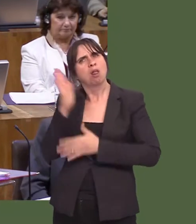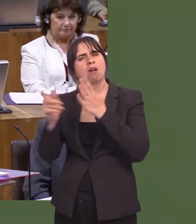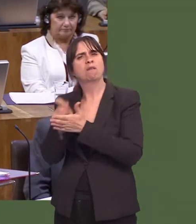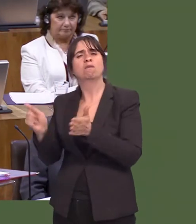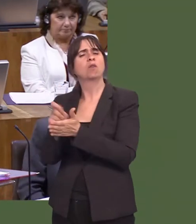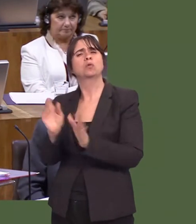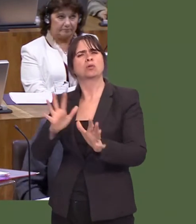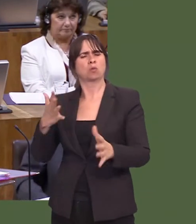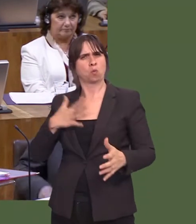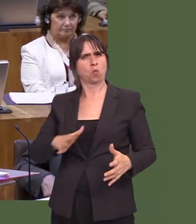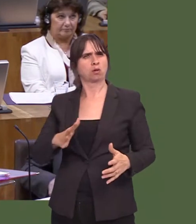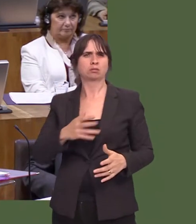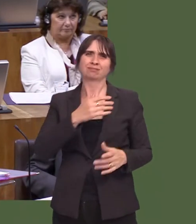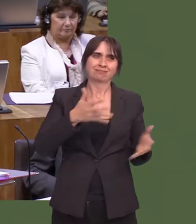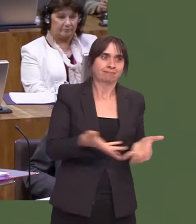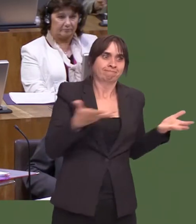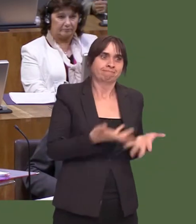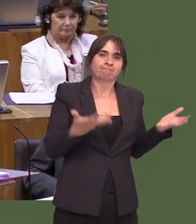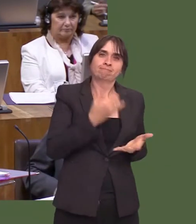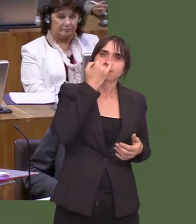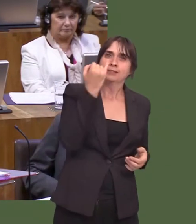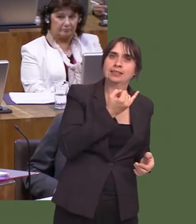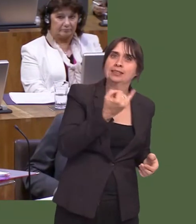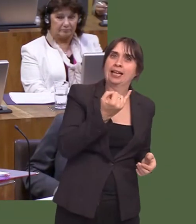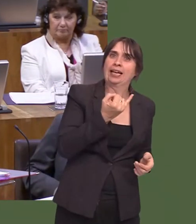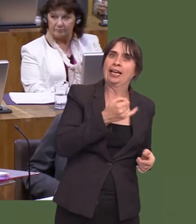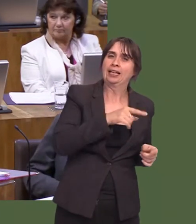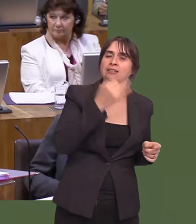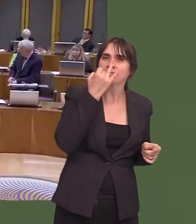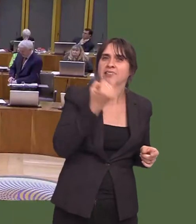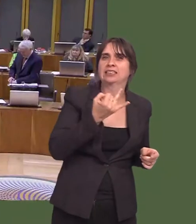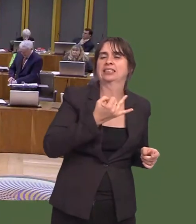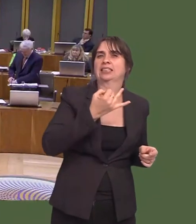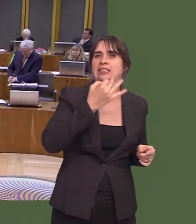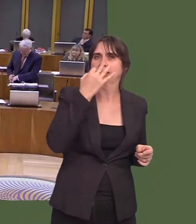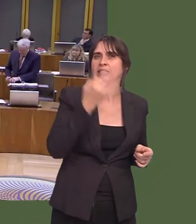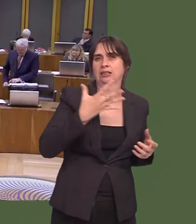to see 16 to 18-year-olds voting, but weíre not in favour of compulsory voting. Jeremy Miles: I thank the First Minister for that answer.